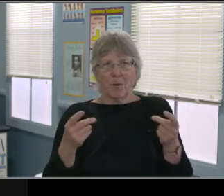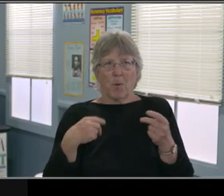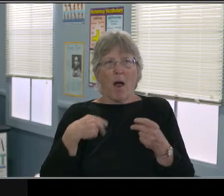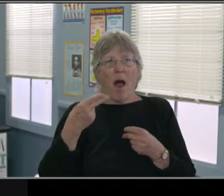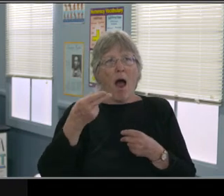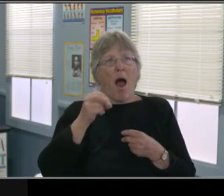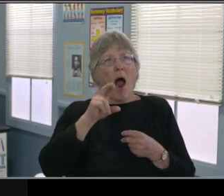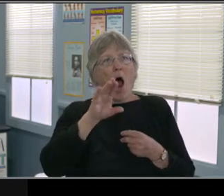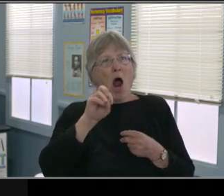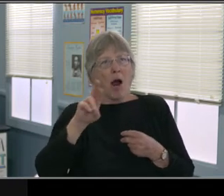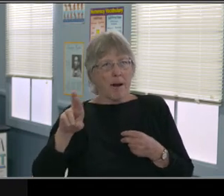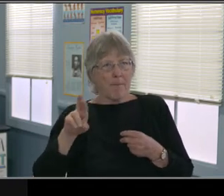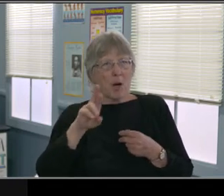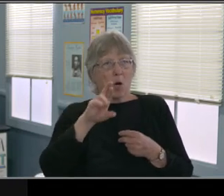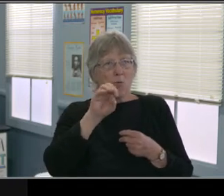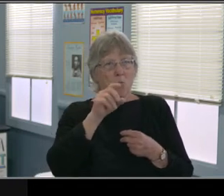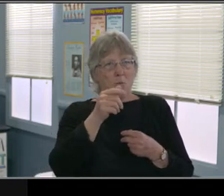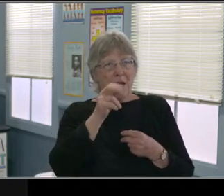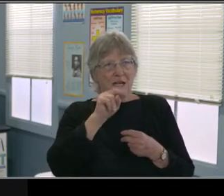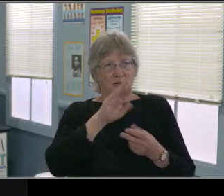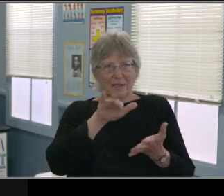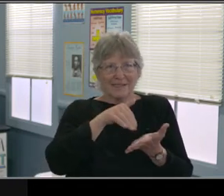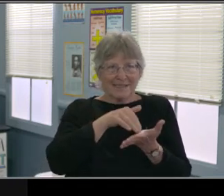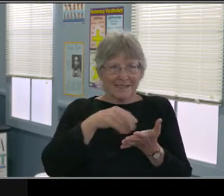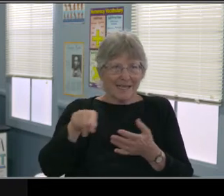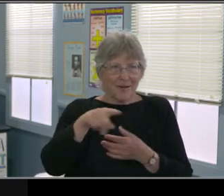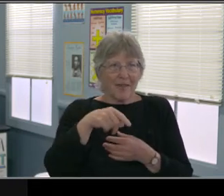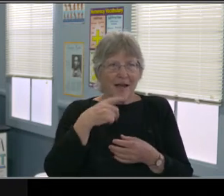for the services that were being in place